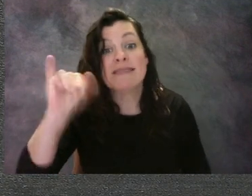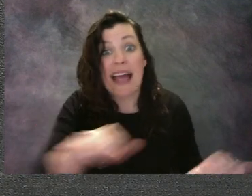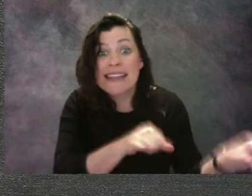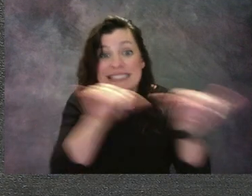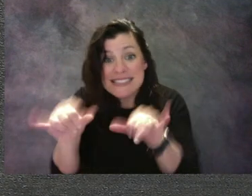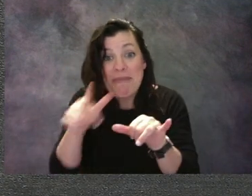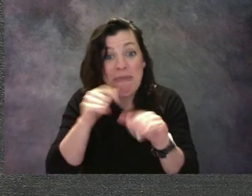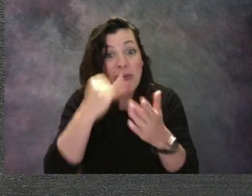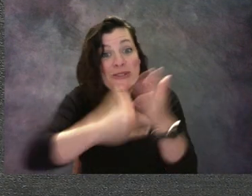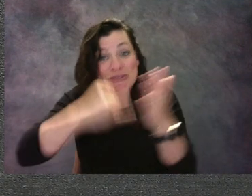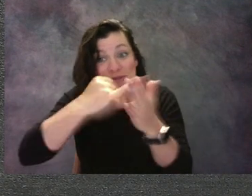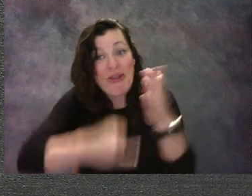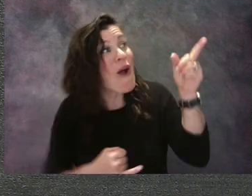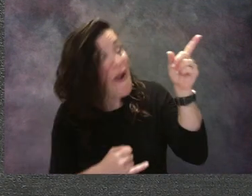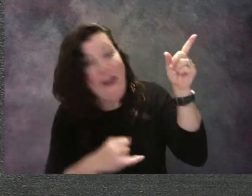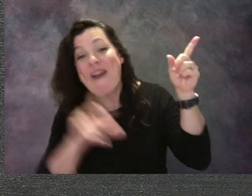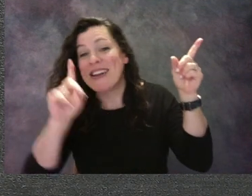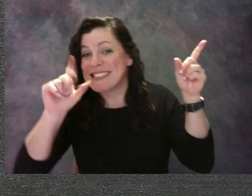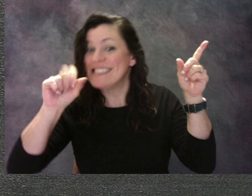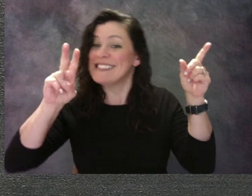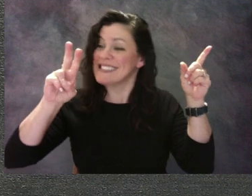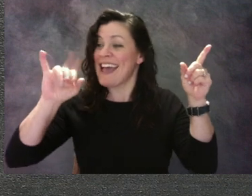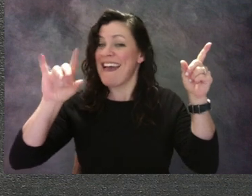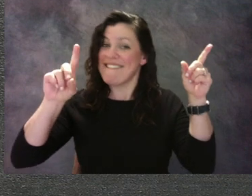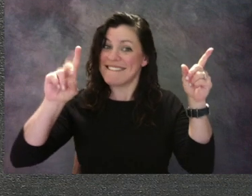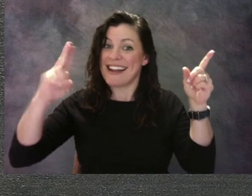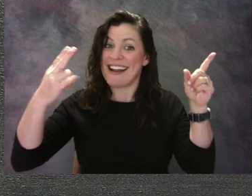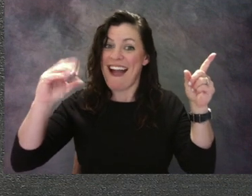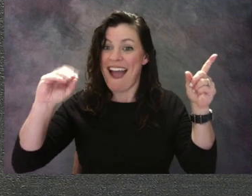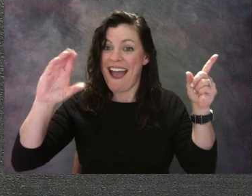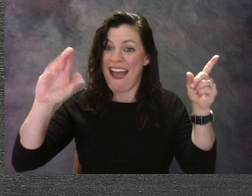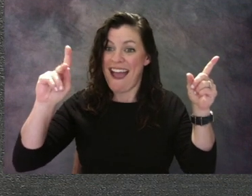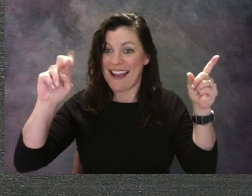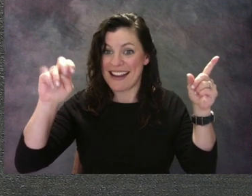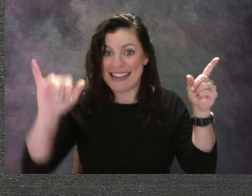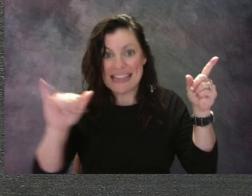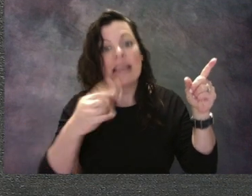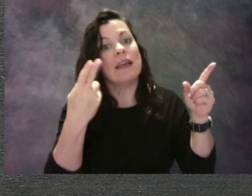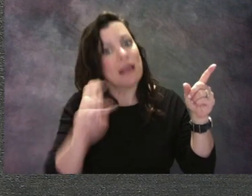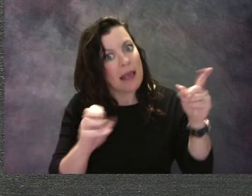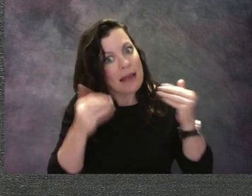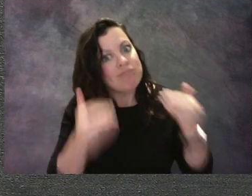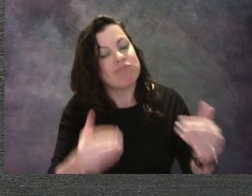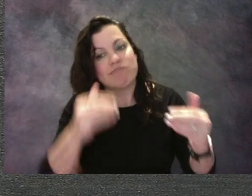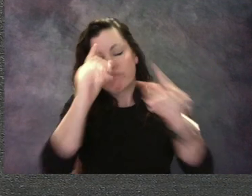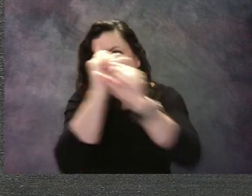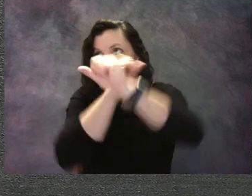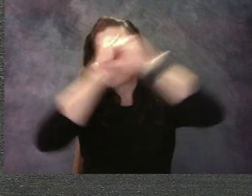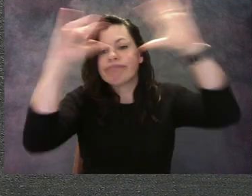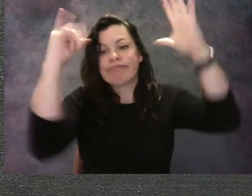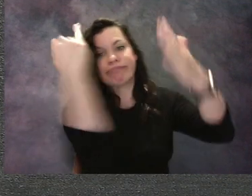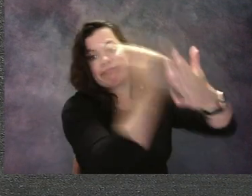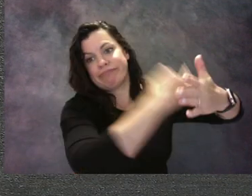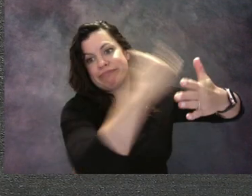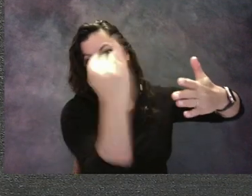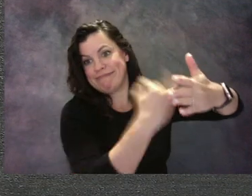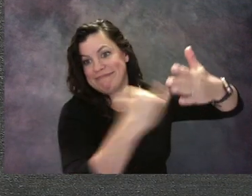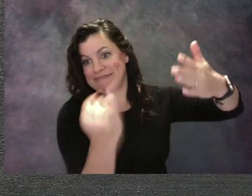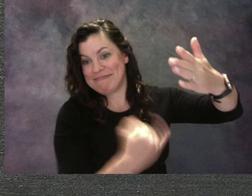David Hockney, his "Potted Daffodils". This is a still life and it's exciting. I see all these lines and textures